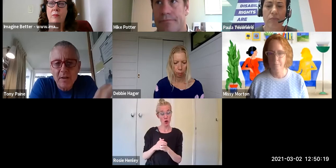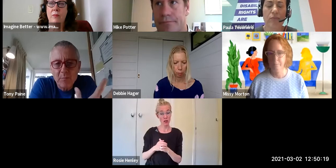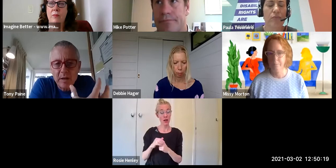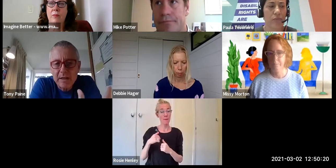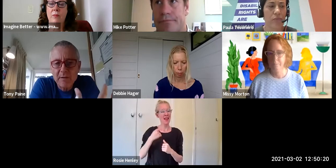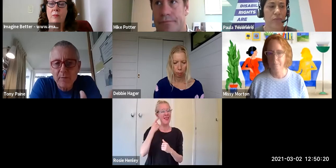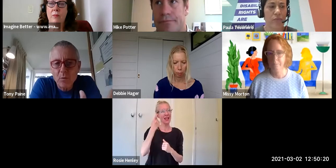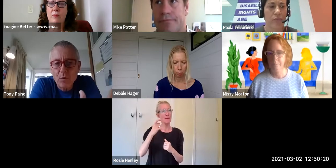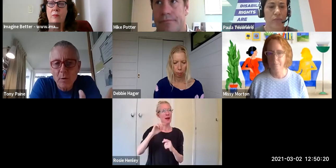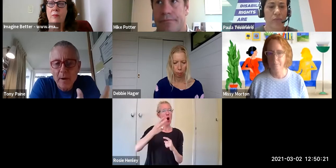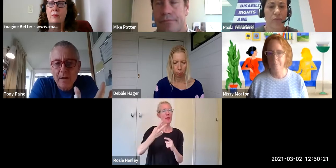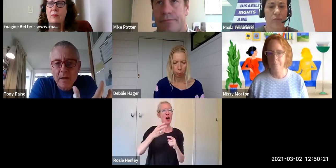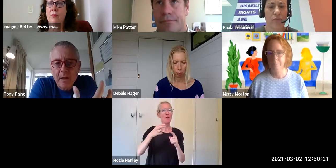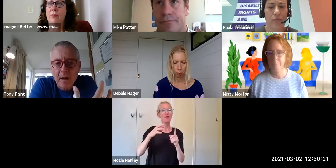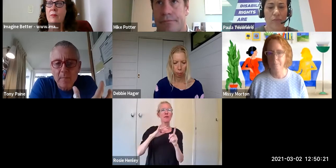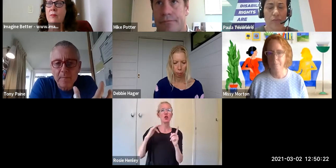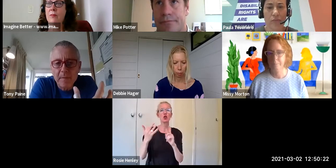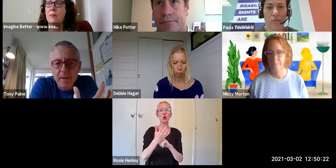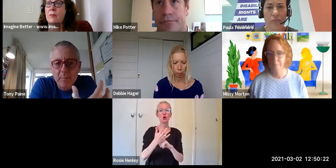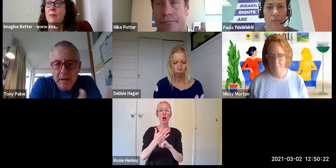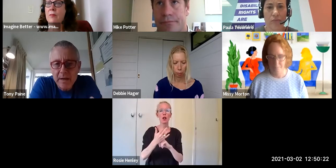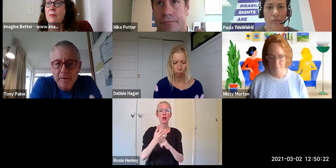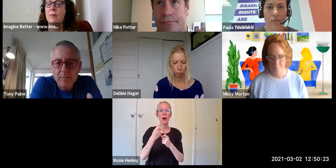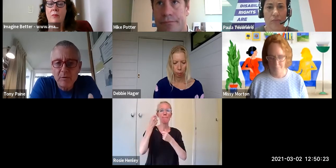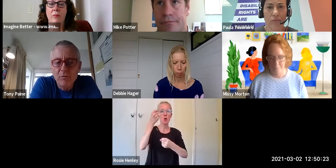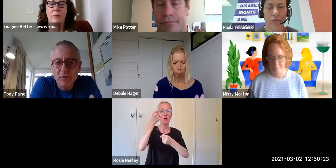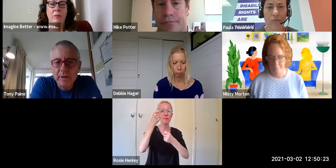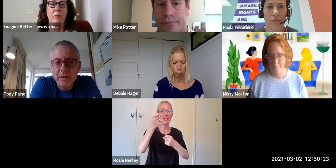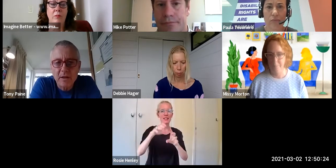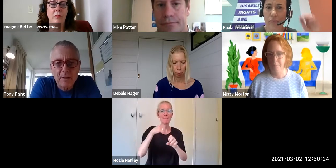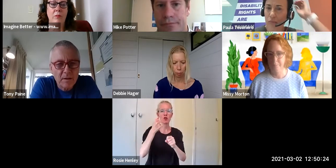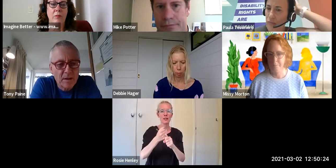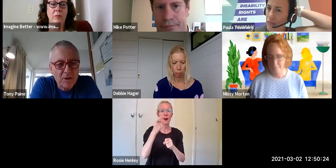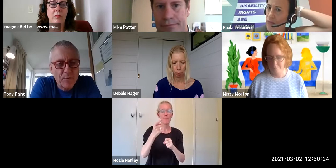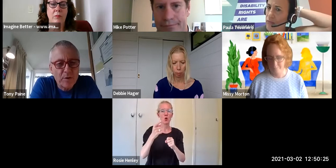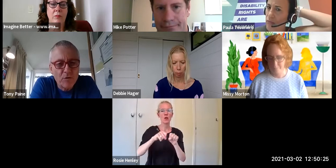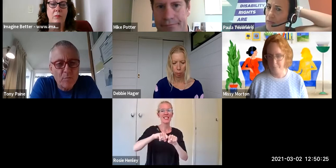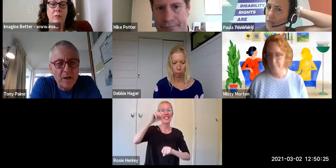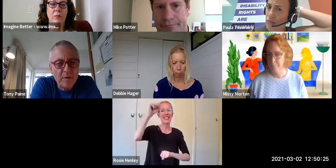The place for pakeha people to talk to each other, it's actually a point that you reminded